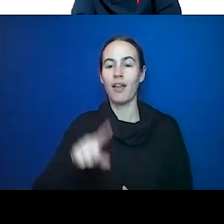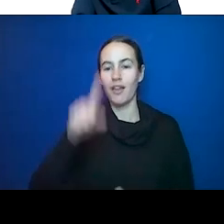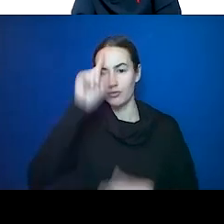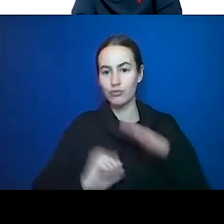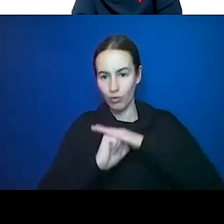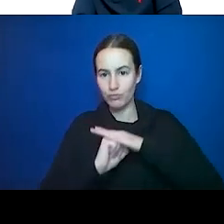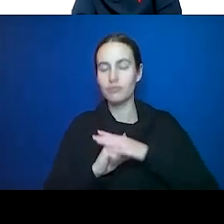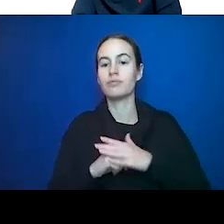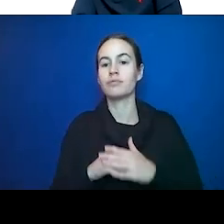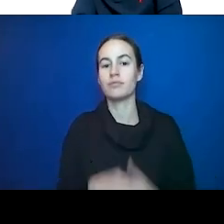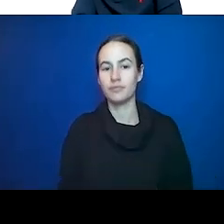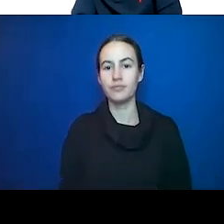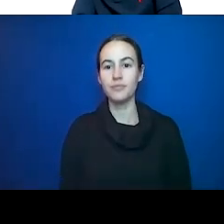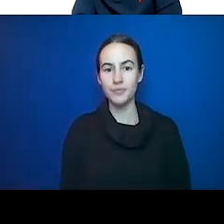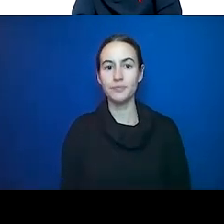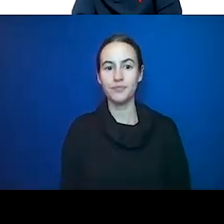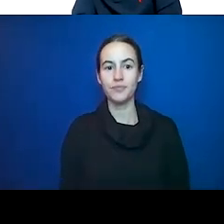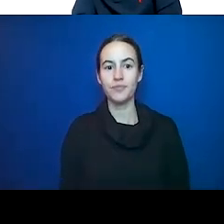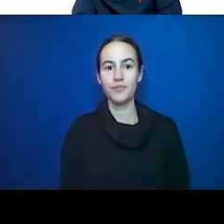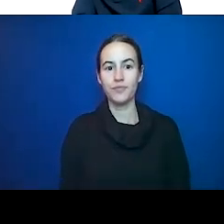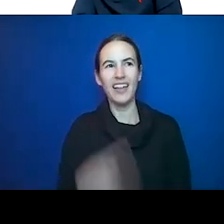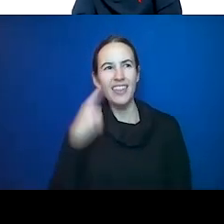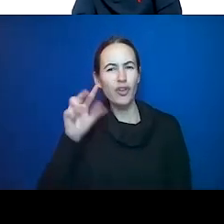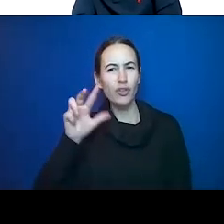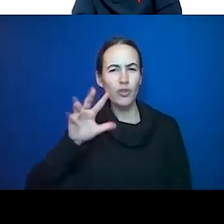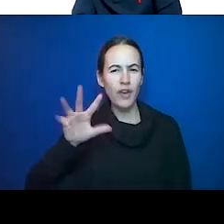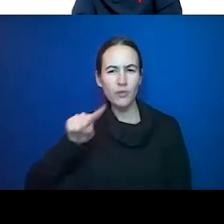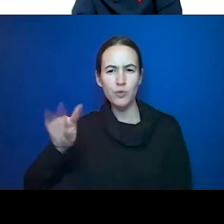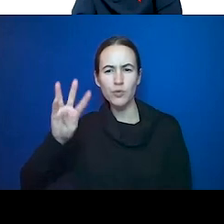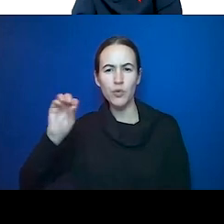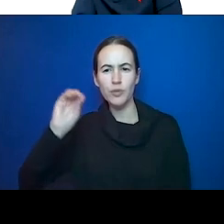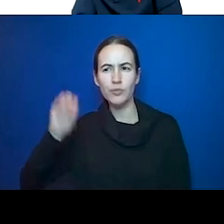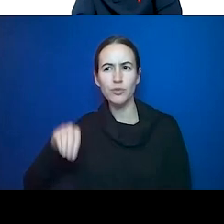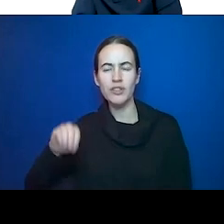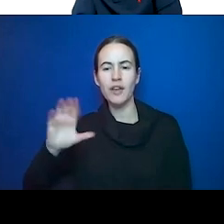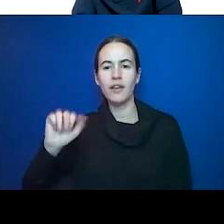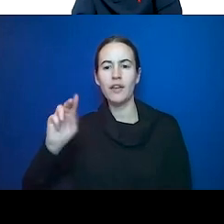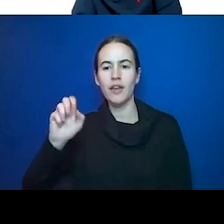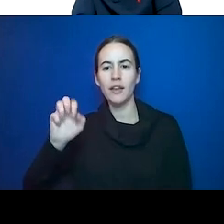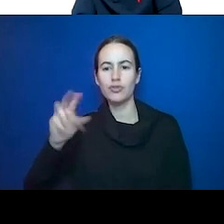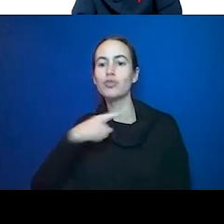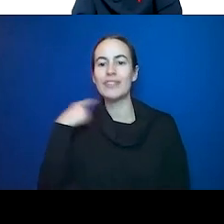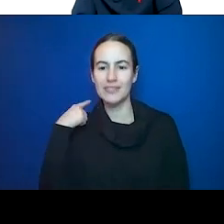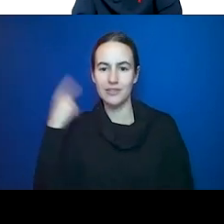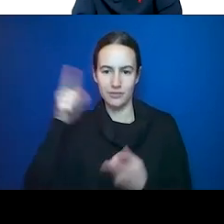cancer risk. Reduction. And again that's just healthy lifestyles. Again, so many of